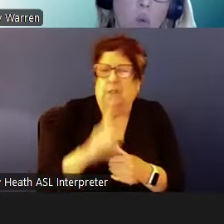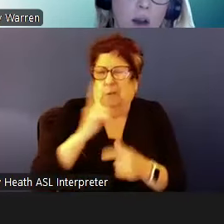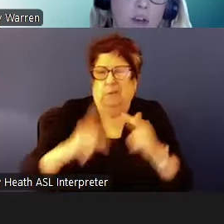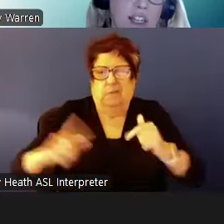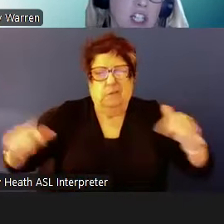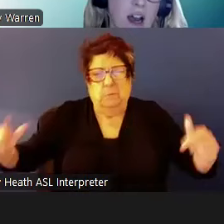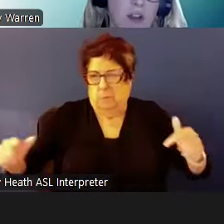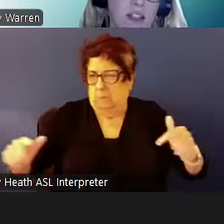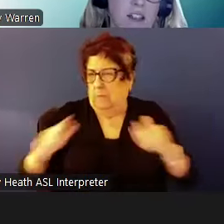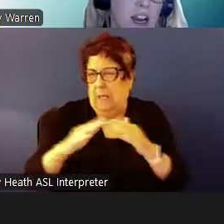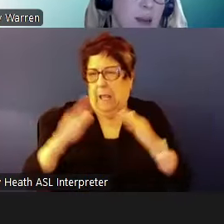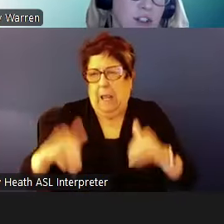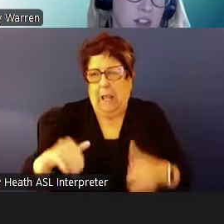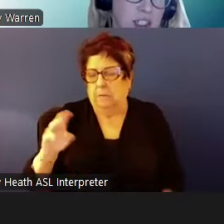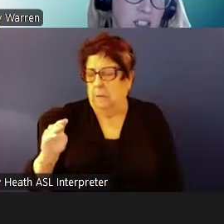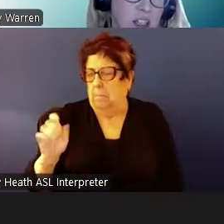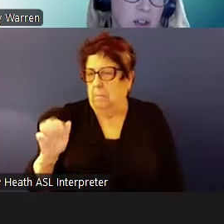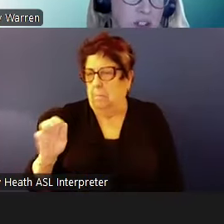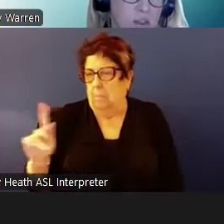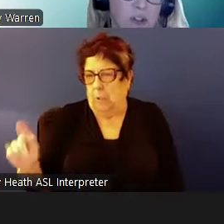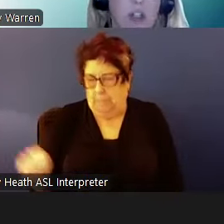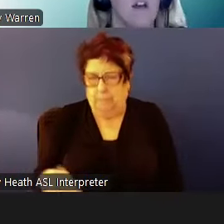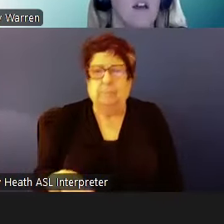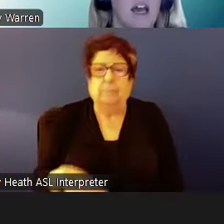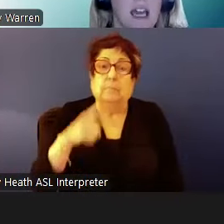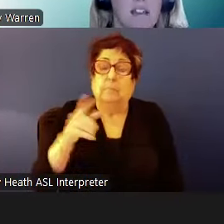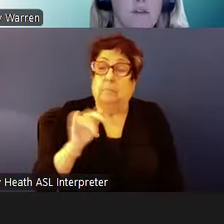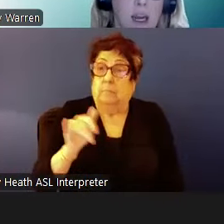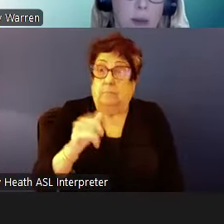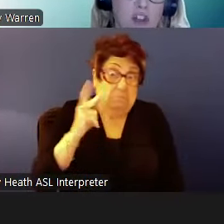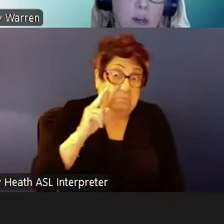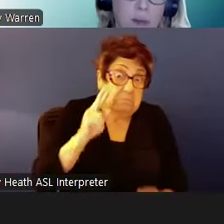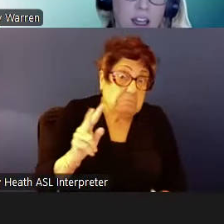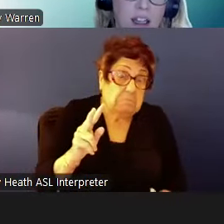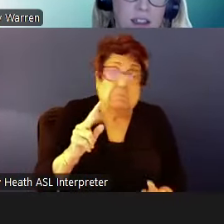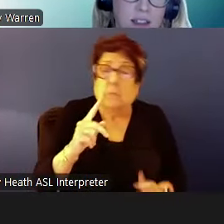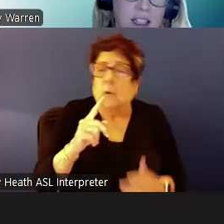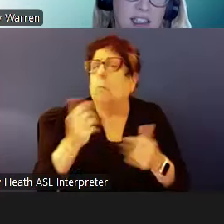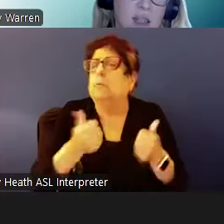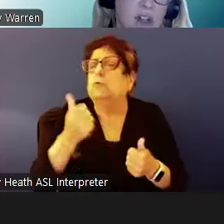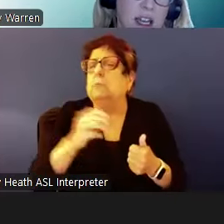what percentage of applicants can successfully use the voucher. For mainstream applicants 60%